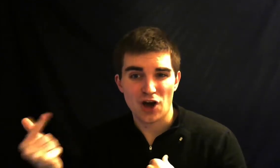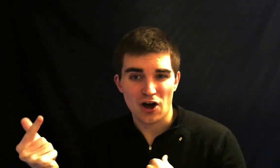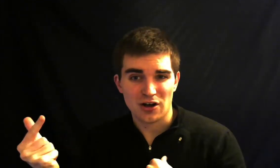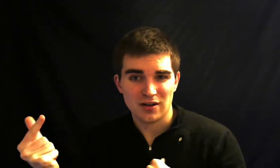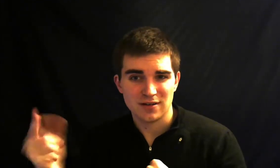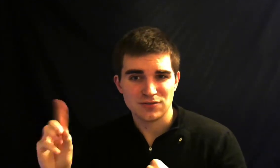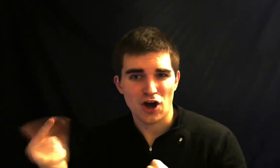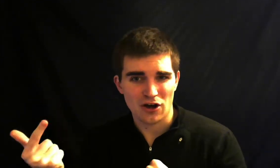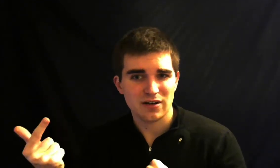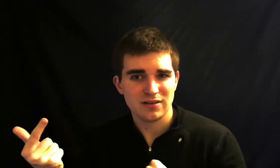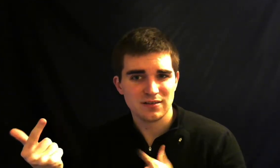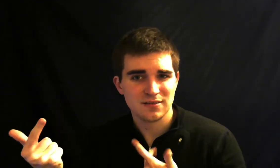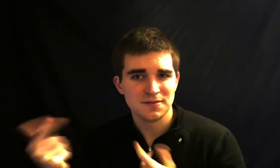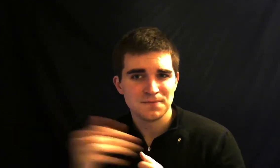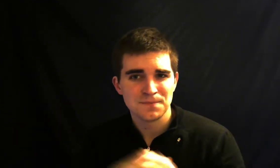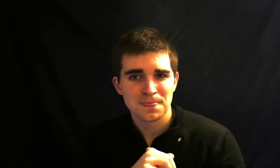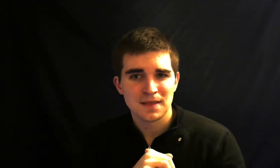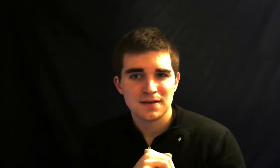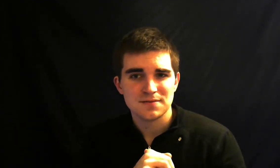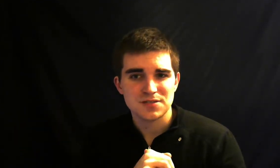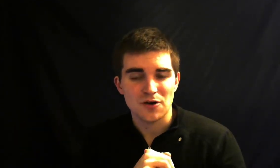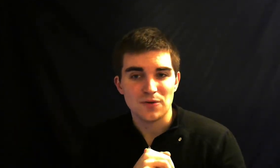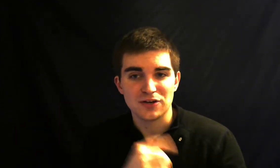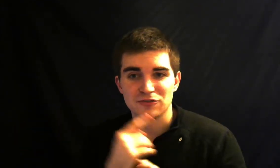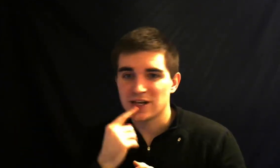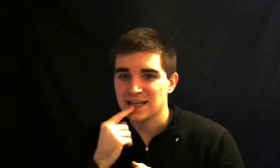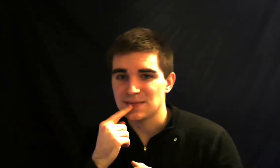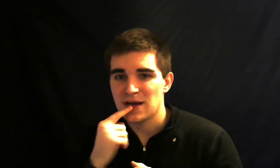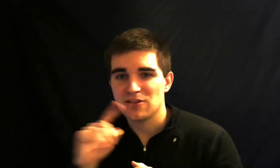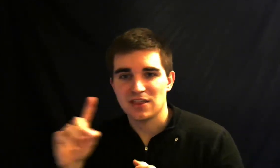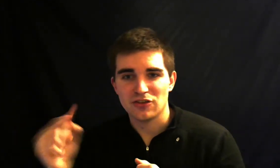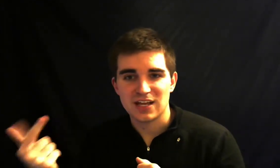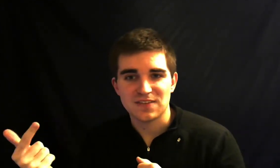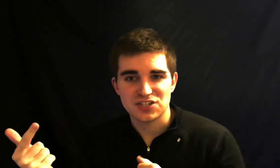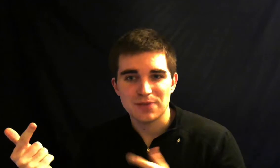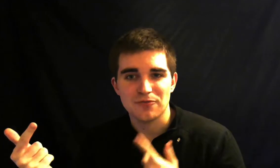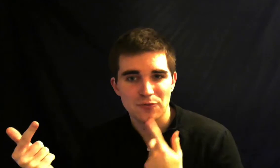dog so when you're looking at the mouth and looking at the shape of the word